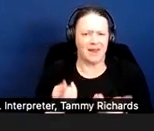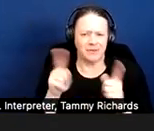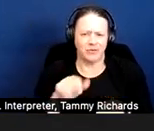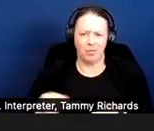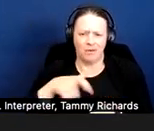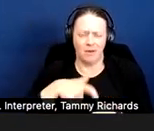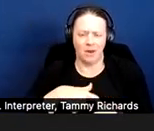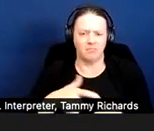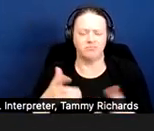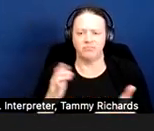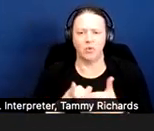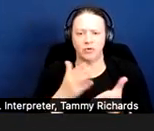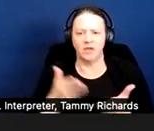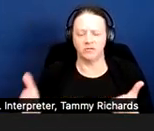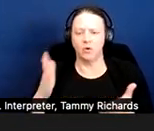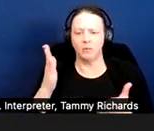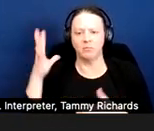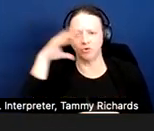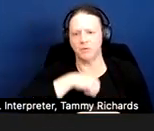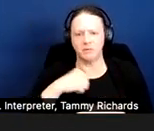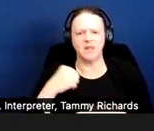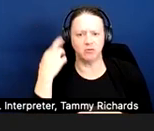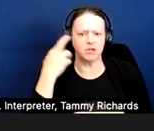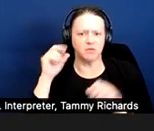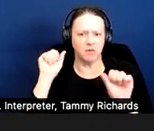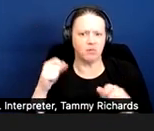Those are things that are going to be presumptively reasonable.